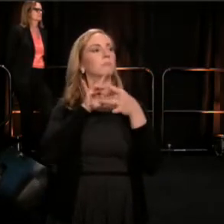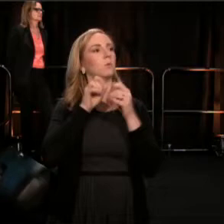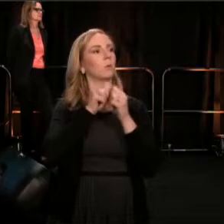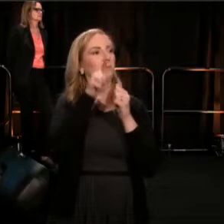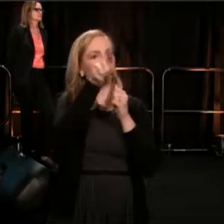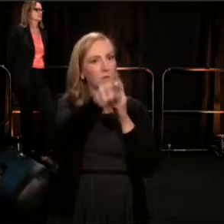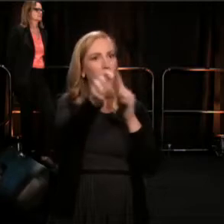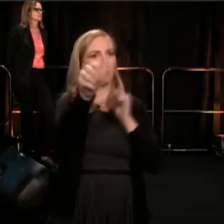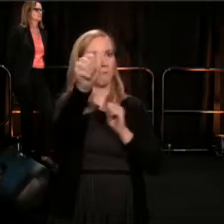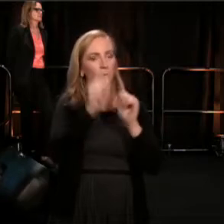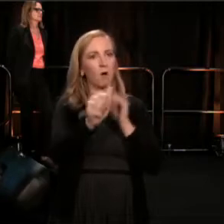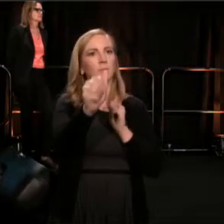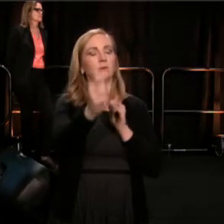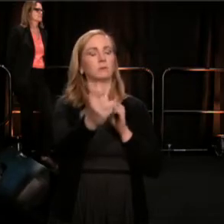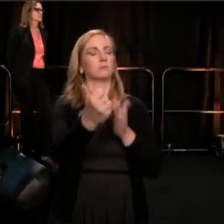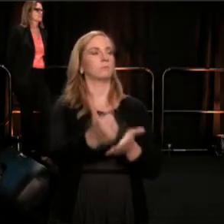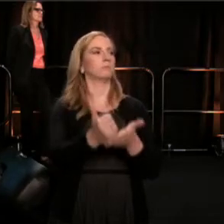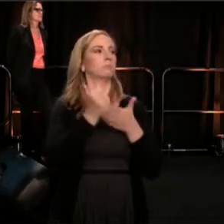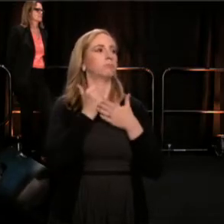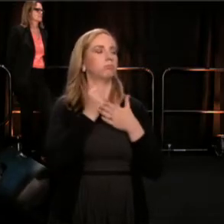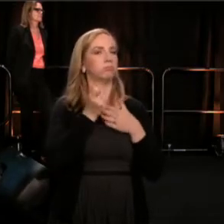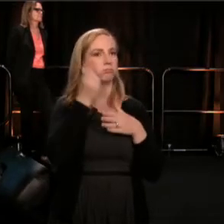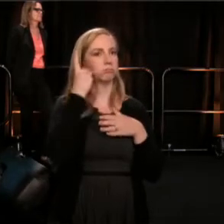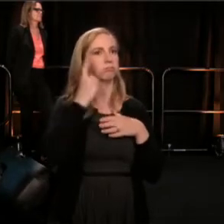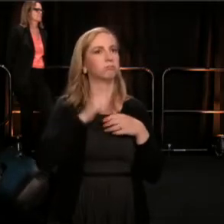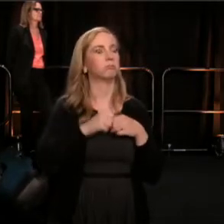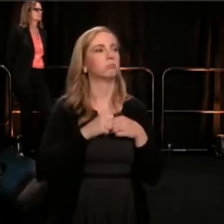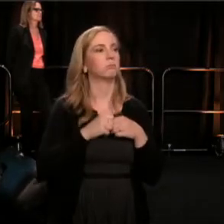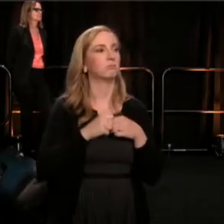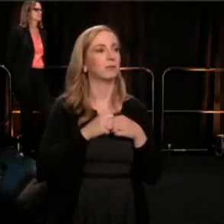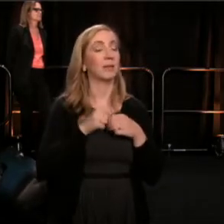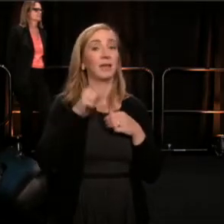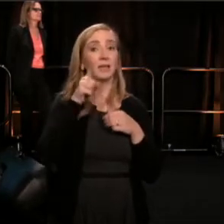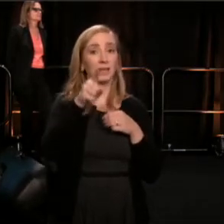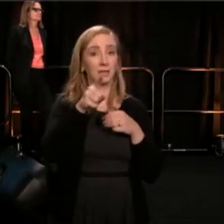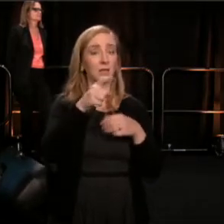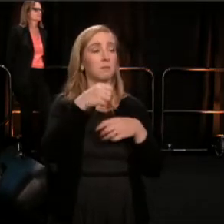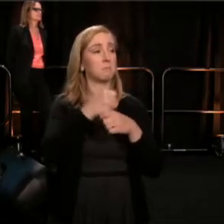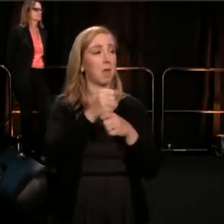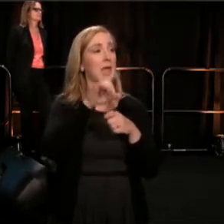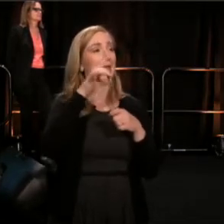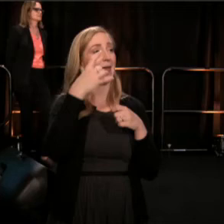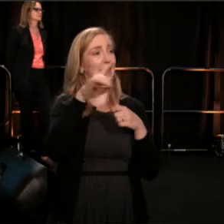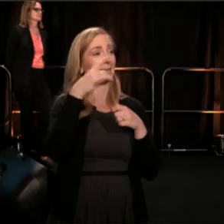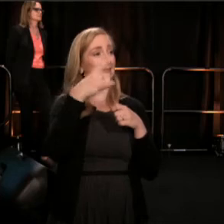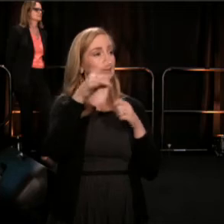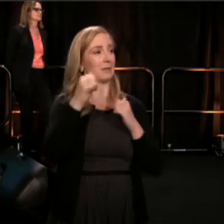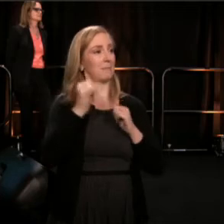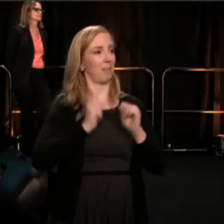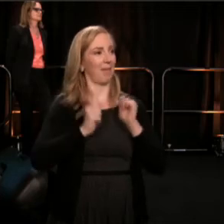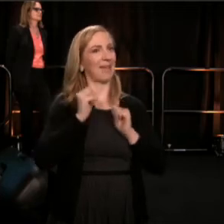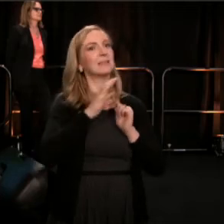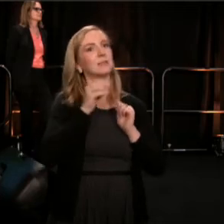John O'Neill has written 18 plays and he performs in most of them as well. Touring these plays was a life blood,